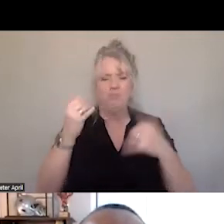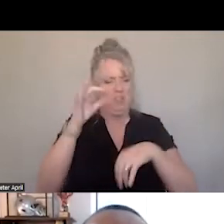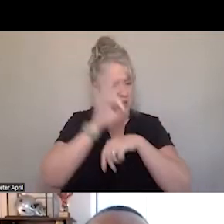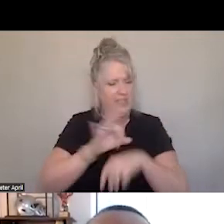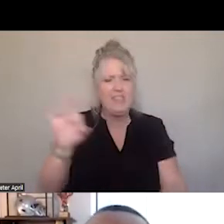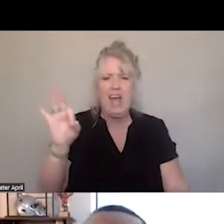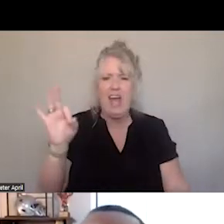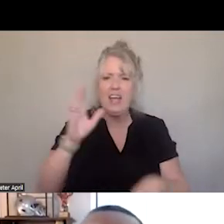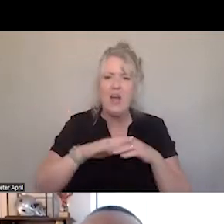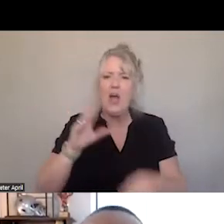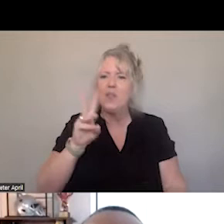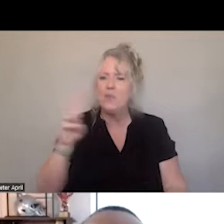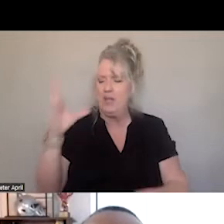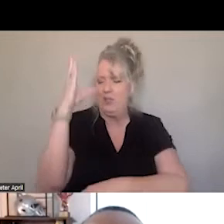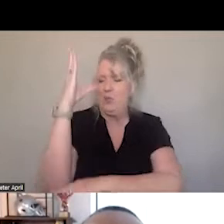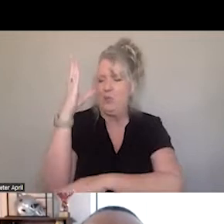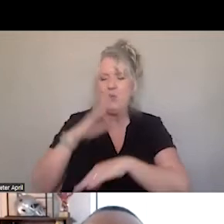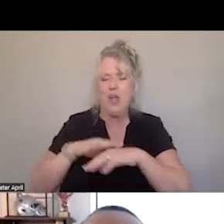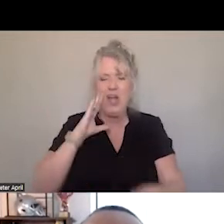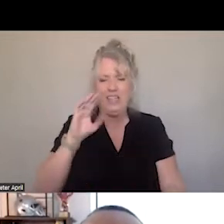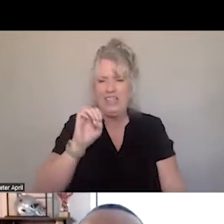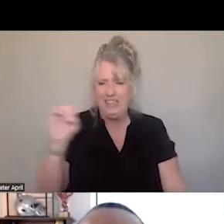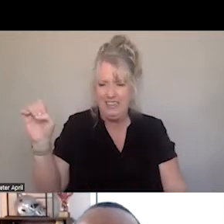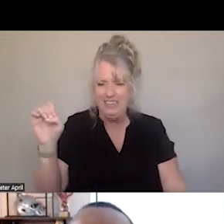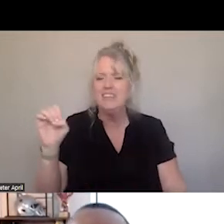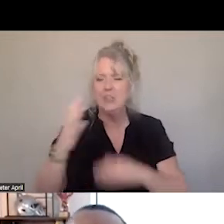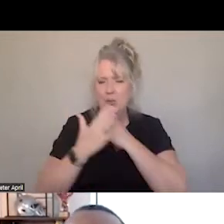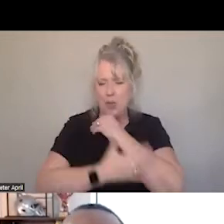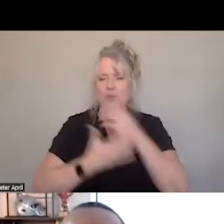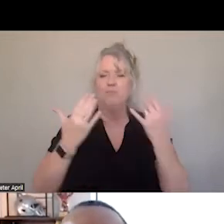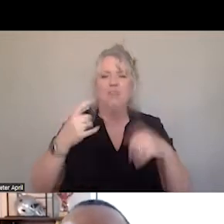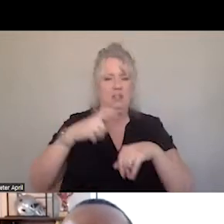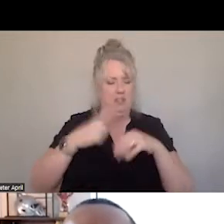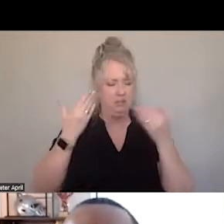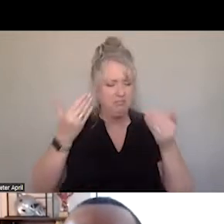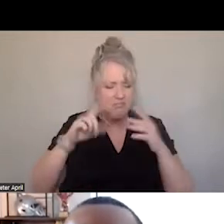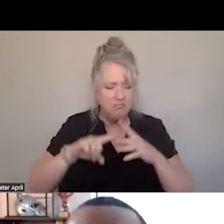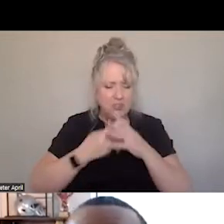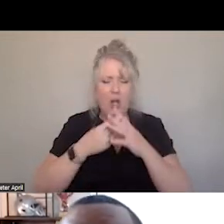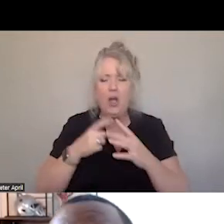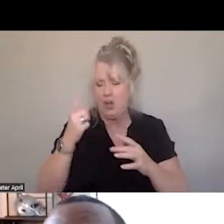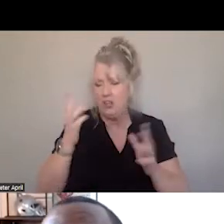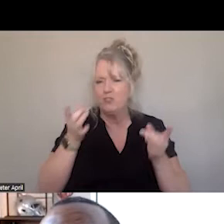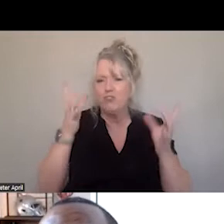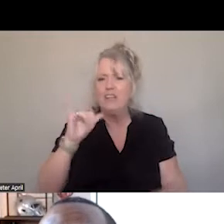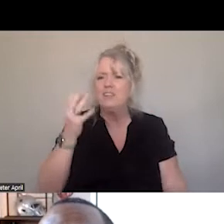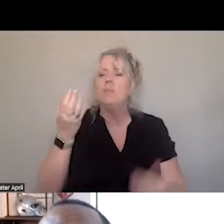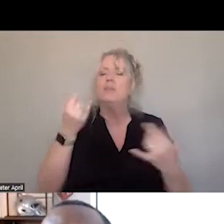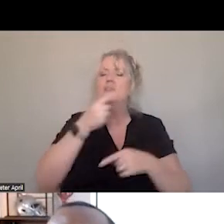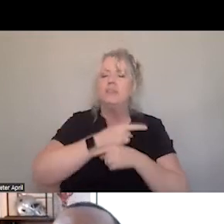WEST COAST. NOON ON THE EAST COAST. TIME FOR CRISIS JAM. TODAY WE ARE GOING TO BE FOCUSING ON,